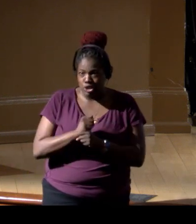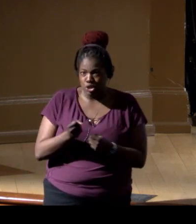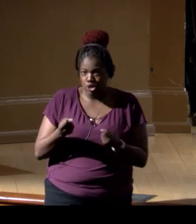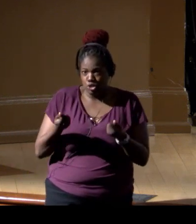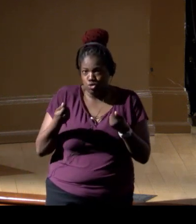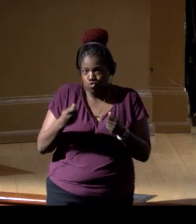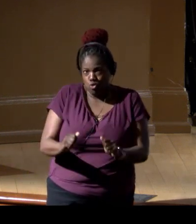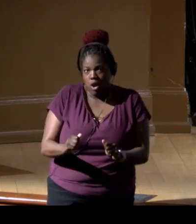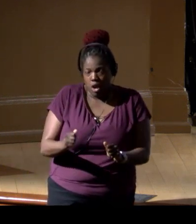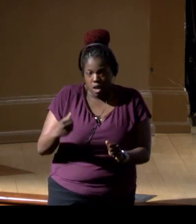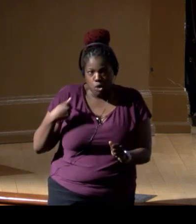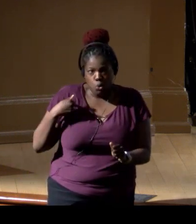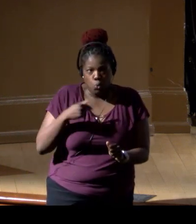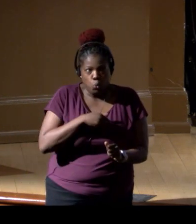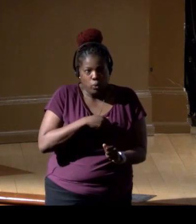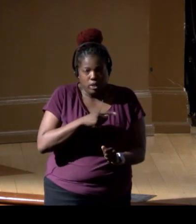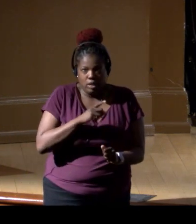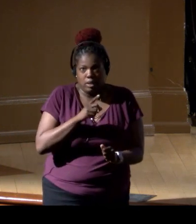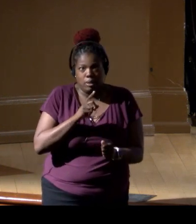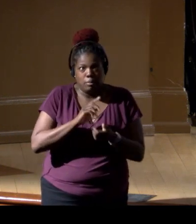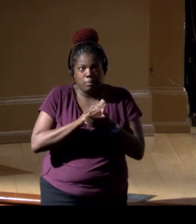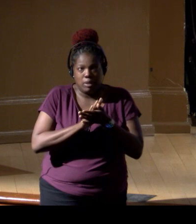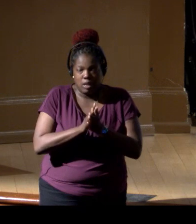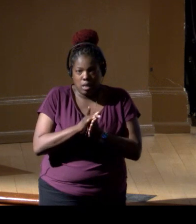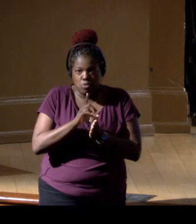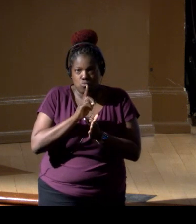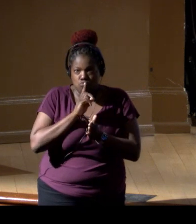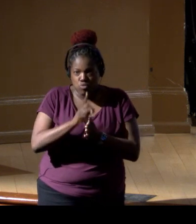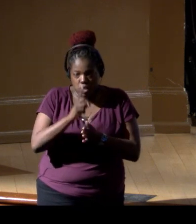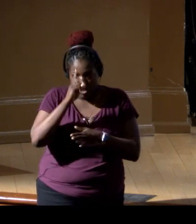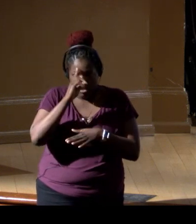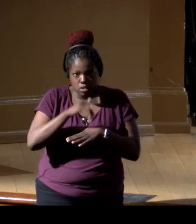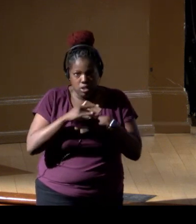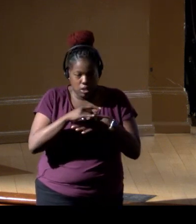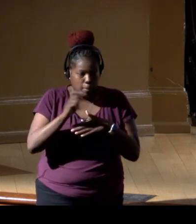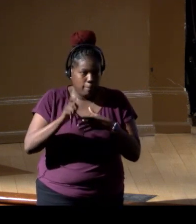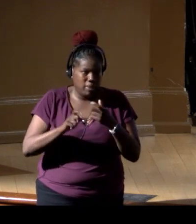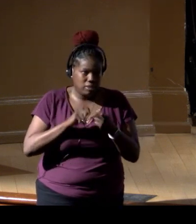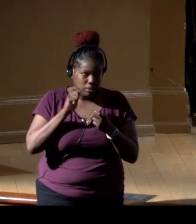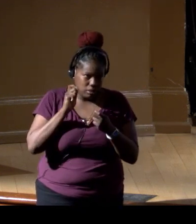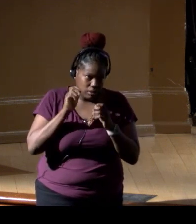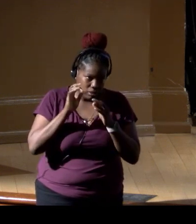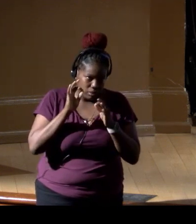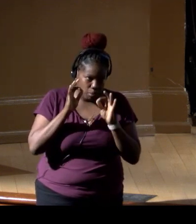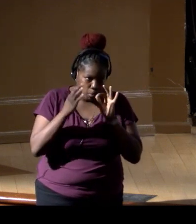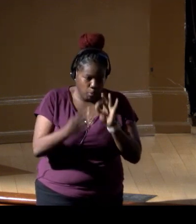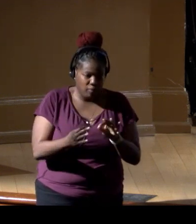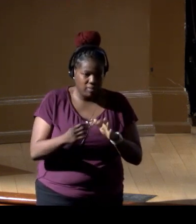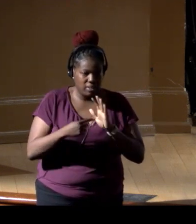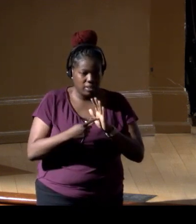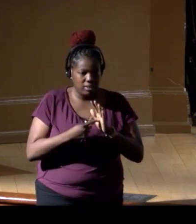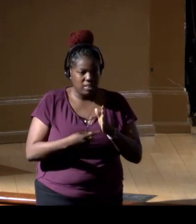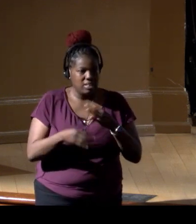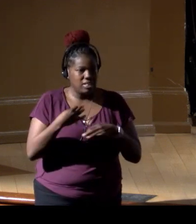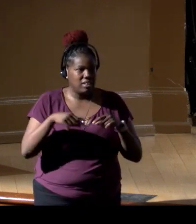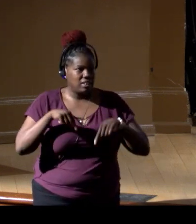I think we get so in the minds that it has to be a perfect example versus these types of things